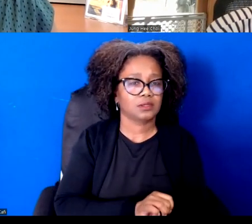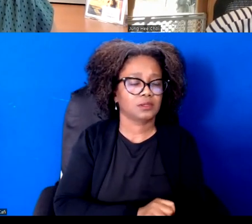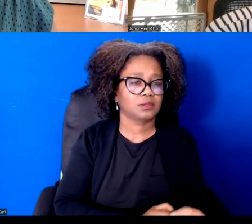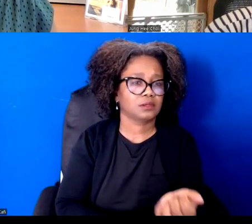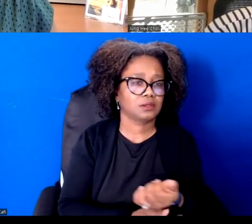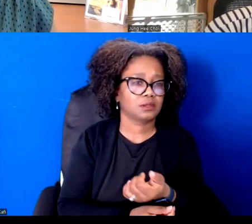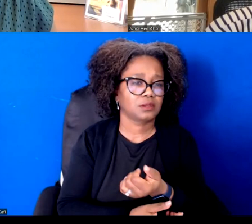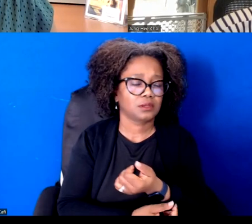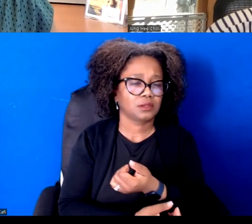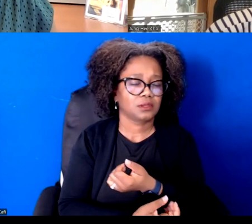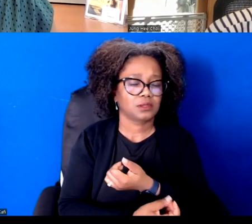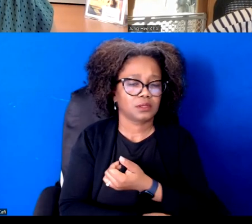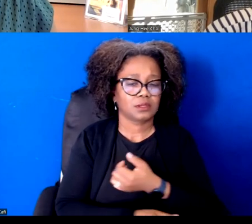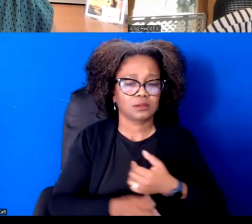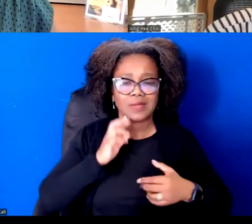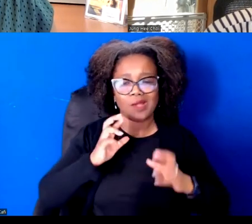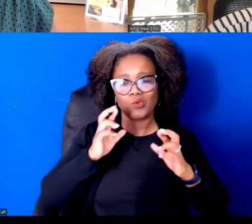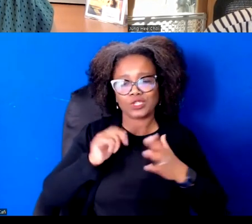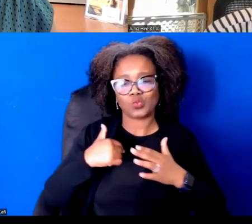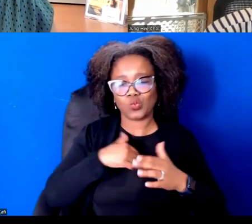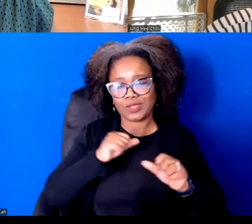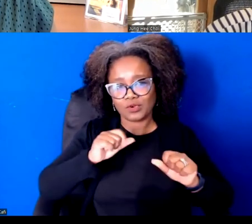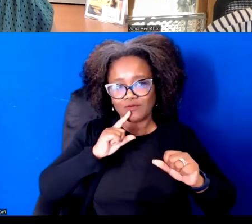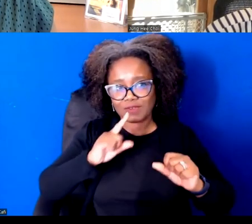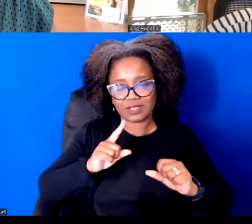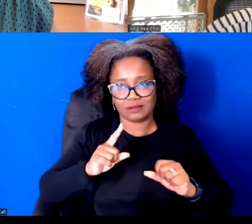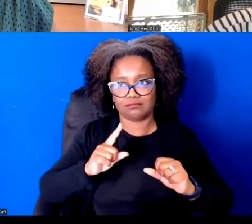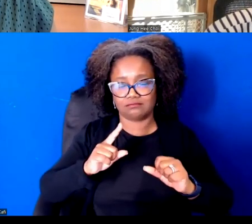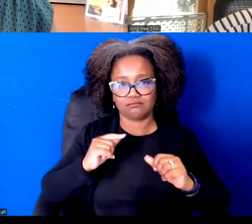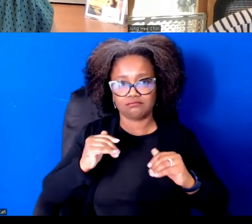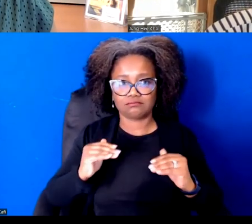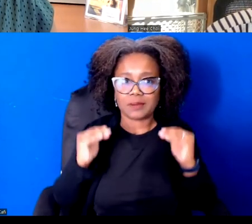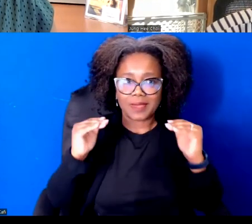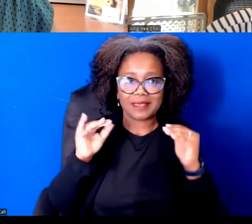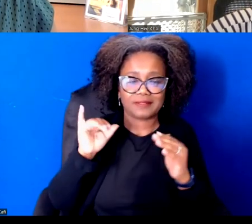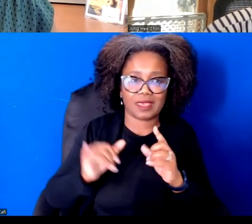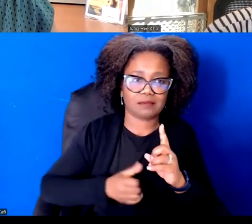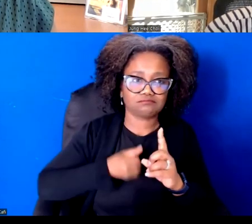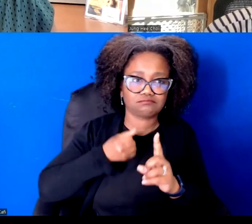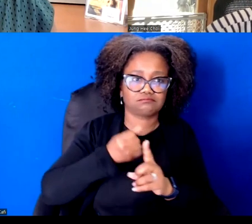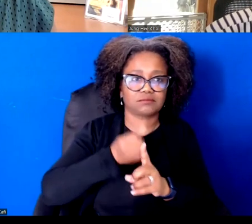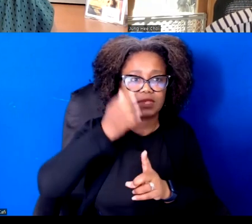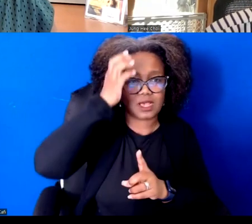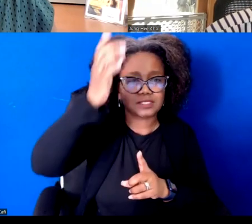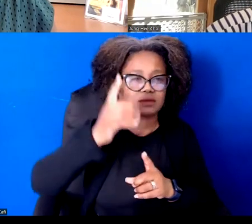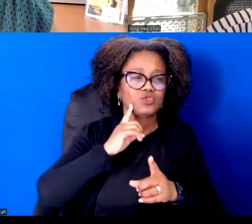those who actually stoke fear and hatred and racism do? Where is the point of survival?